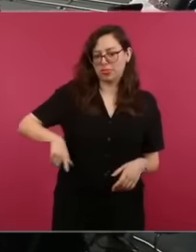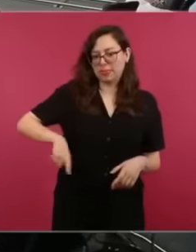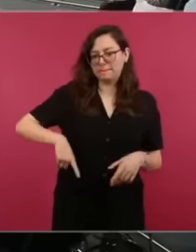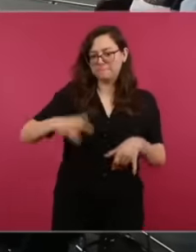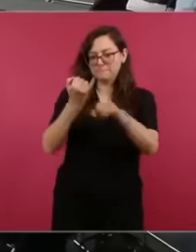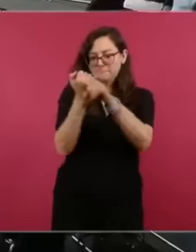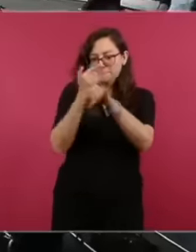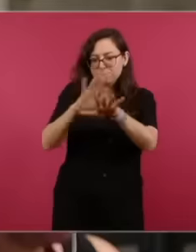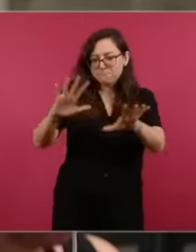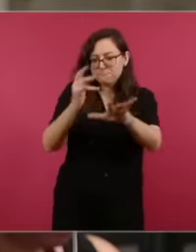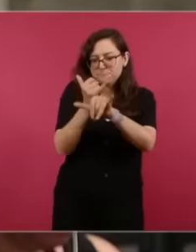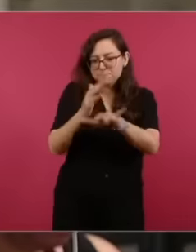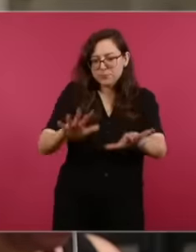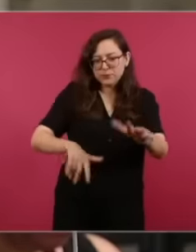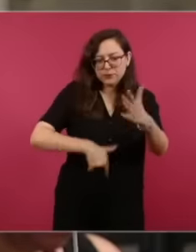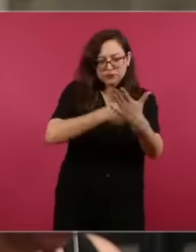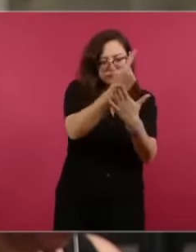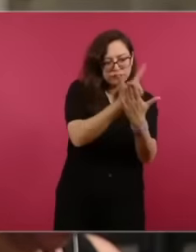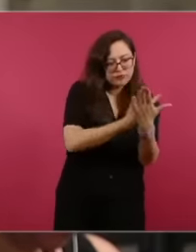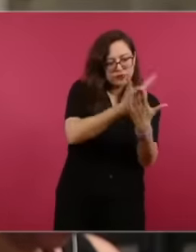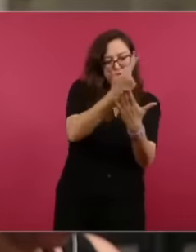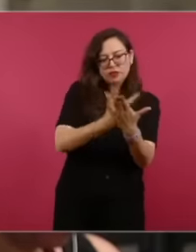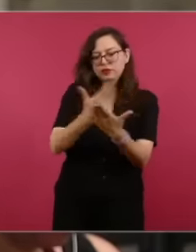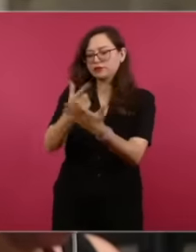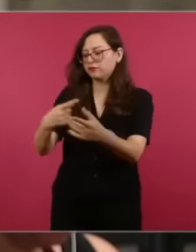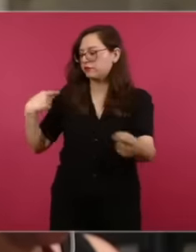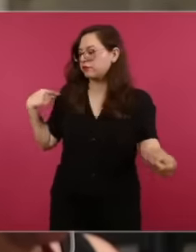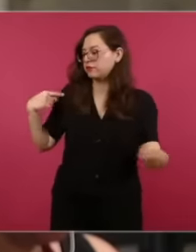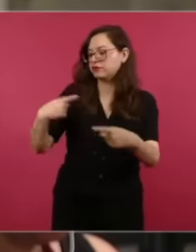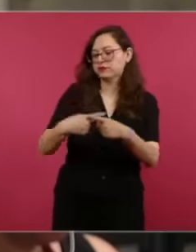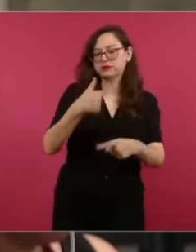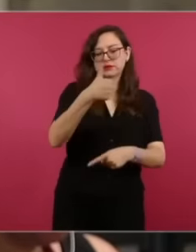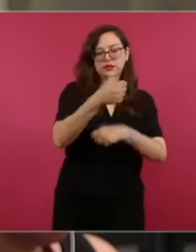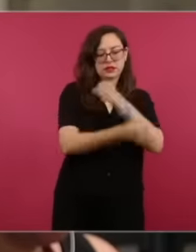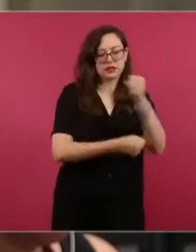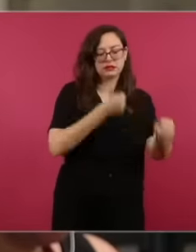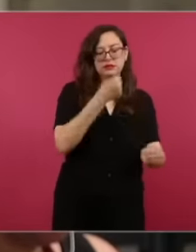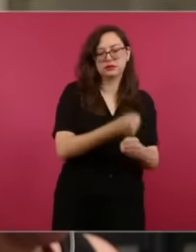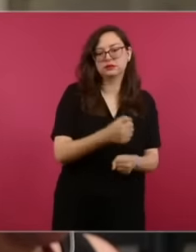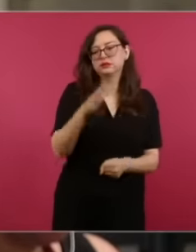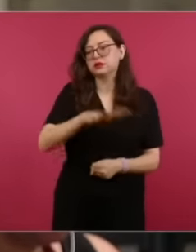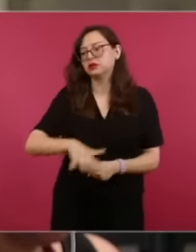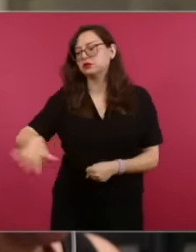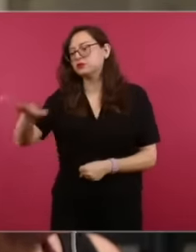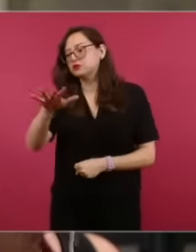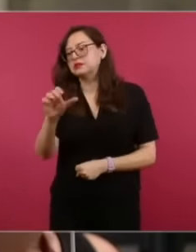show that during During his six-year term, the budget of the armed forces has grown by 150 percent. On top